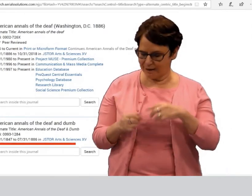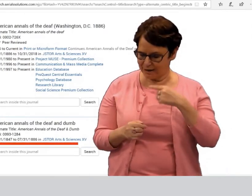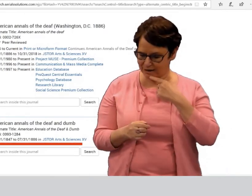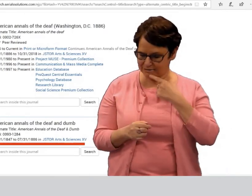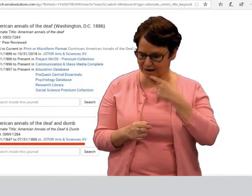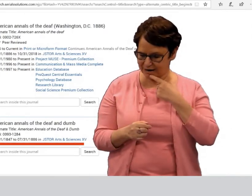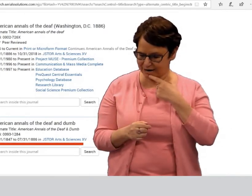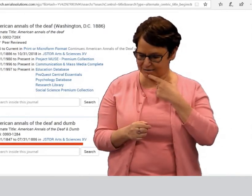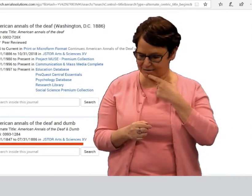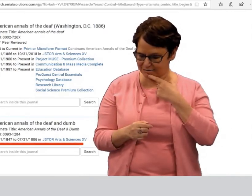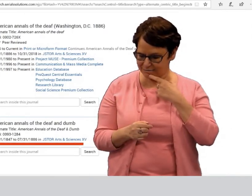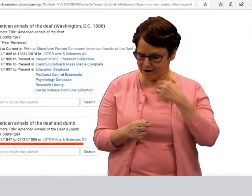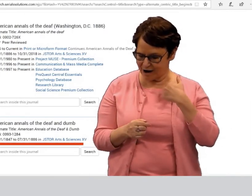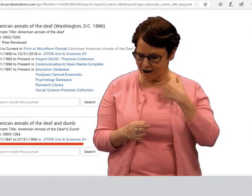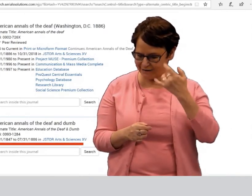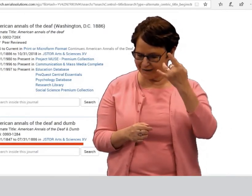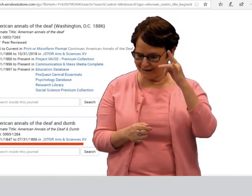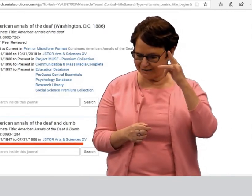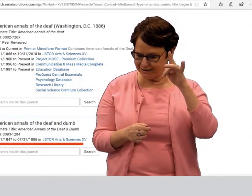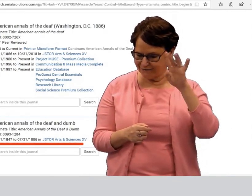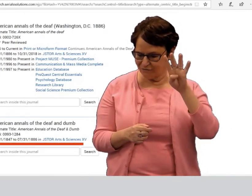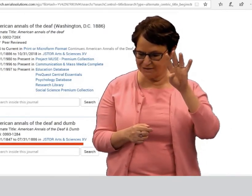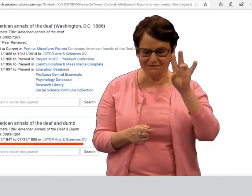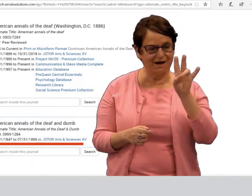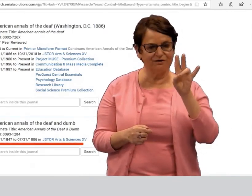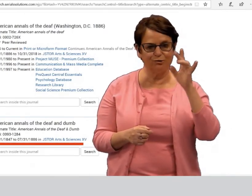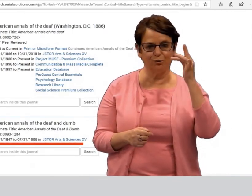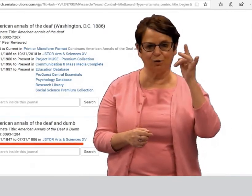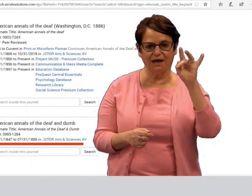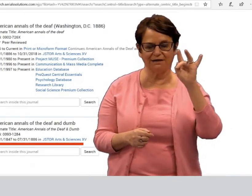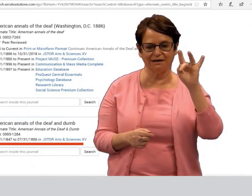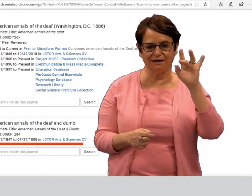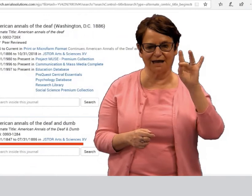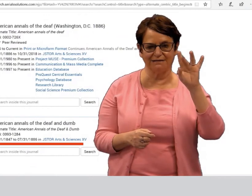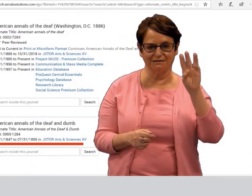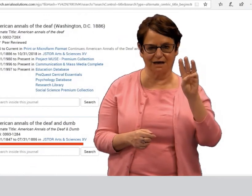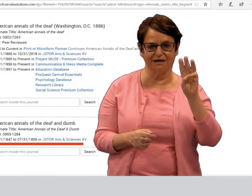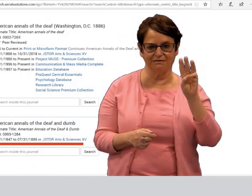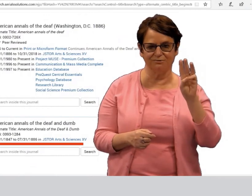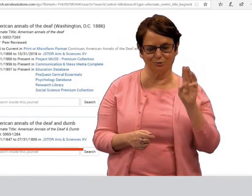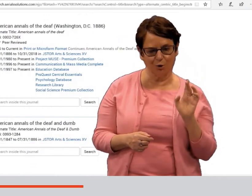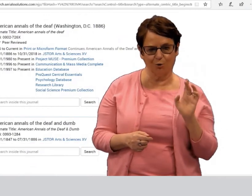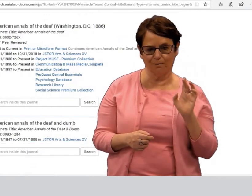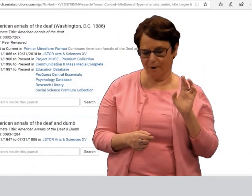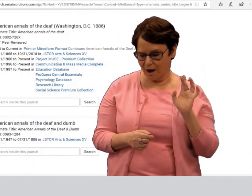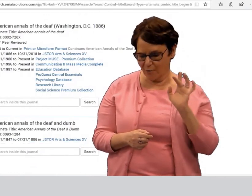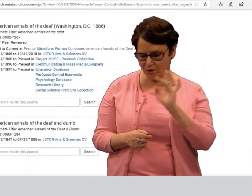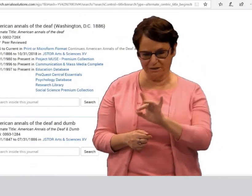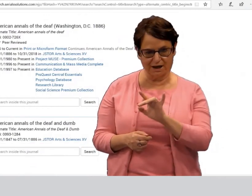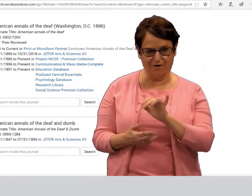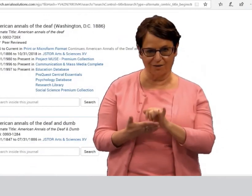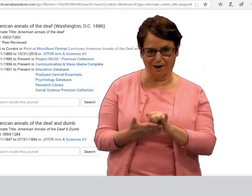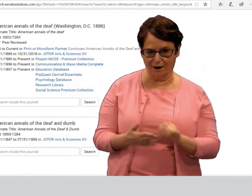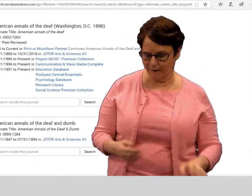I notice on the bottom here it says 1847 to 1886,